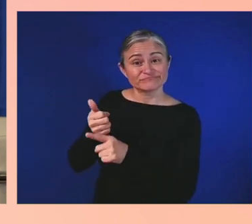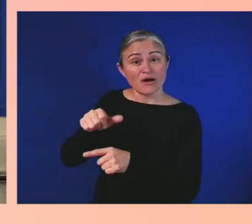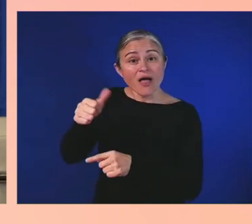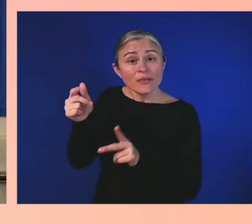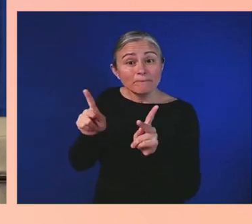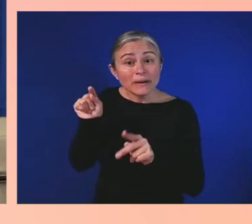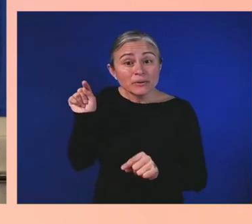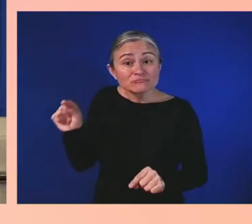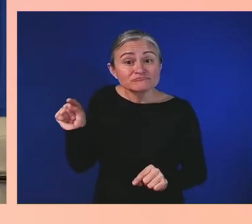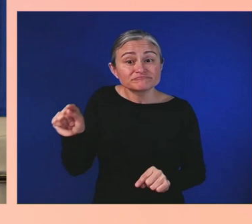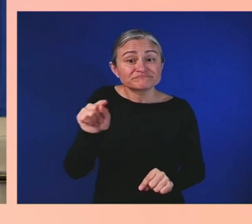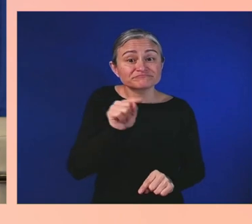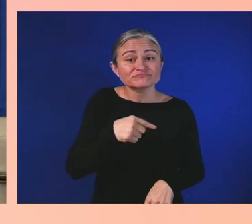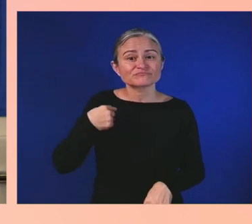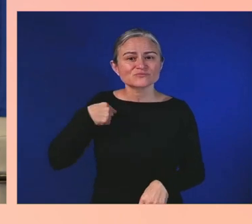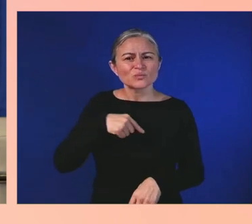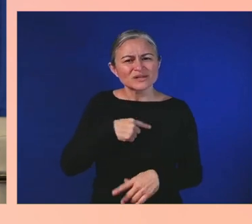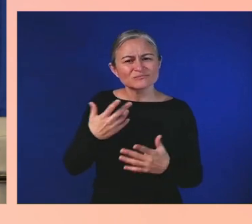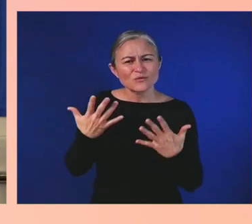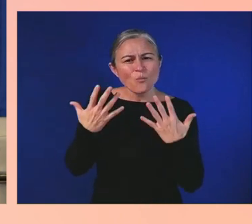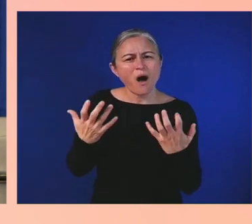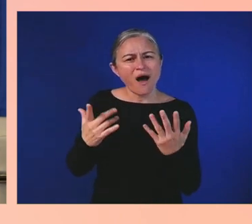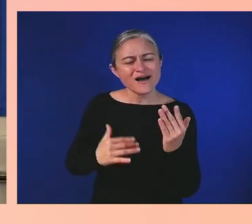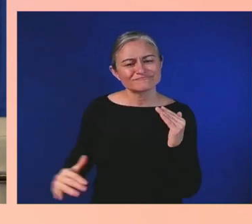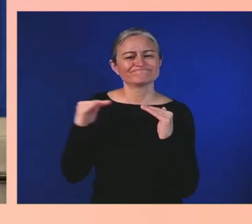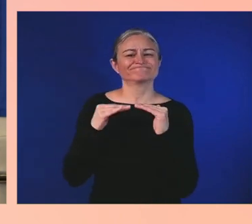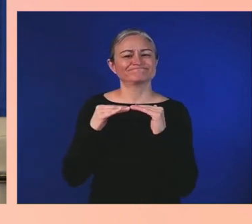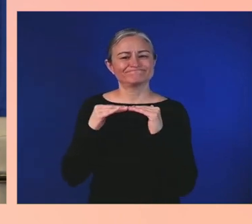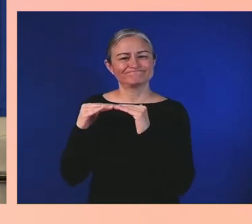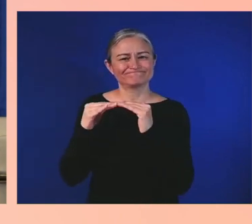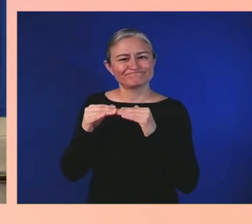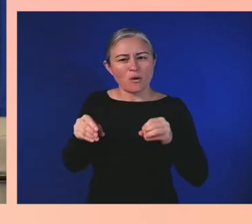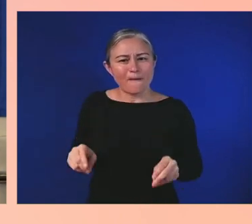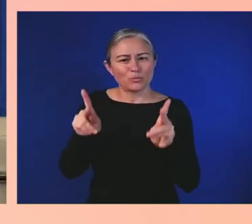contribute without the barriers that are set in place,